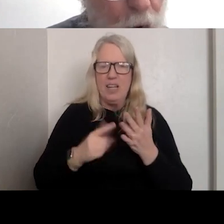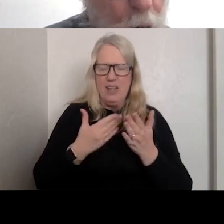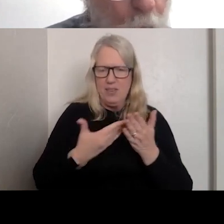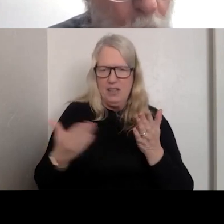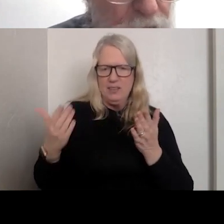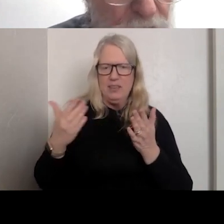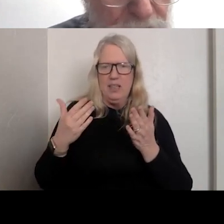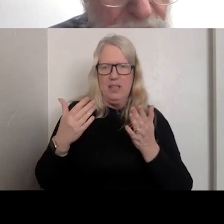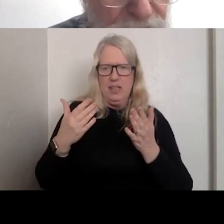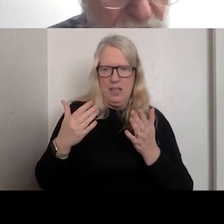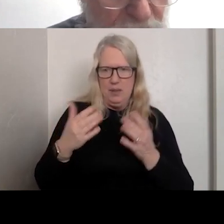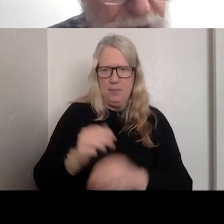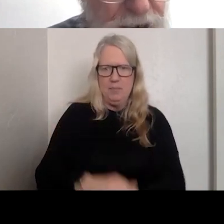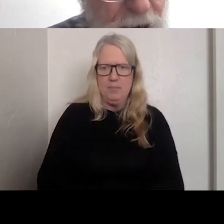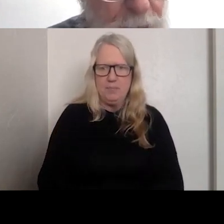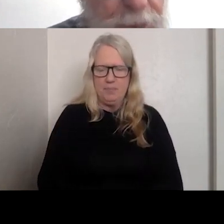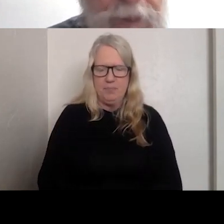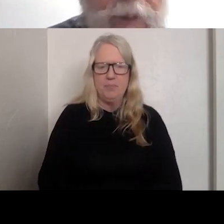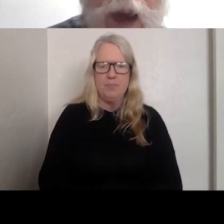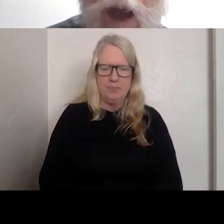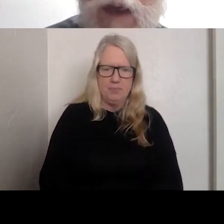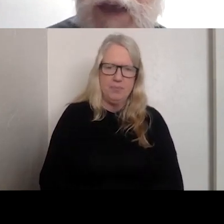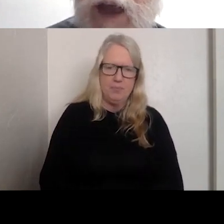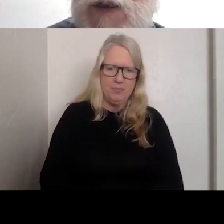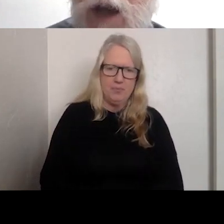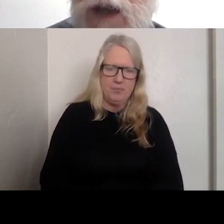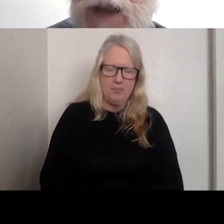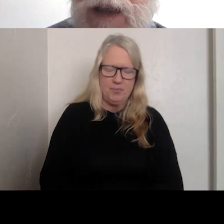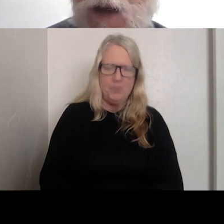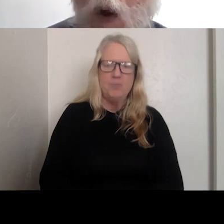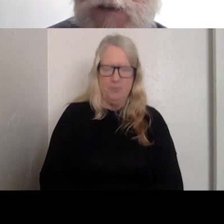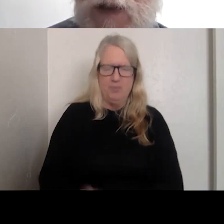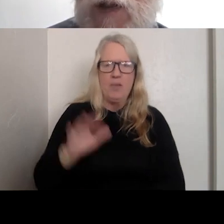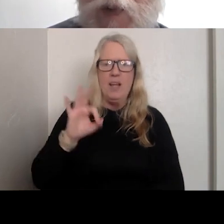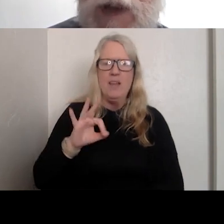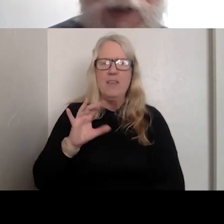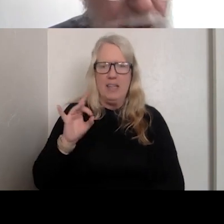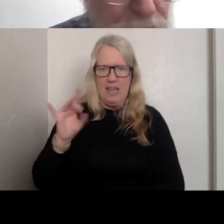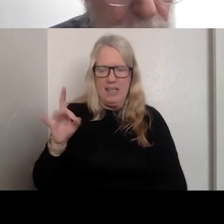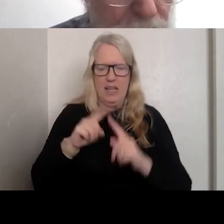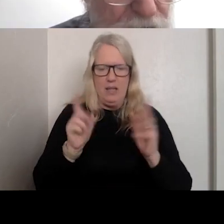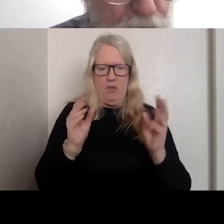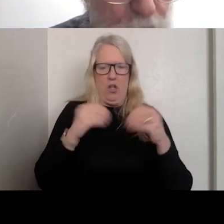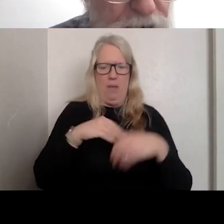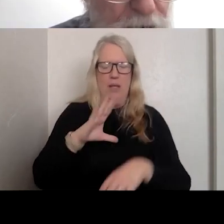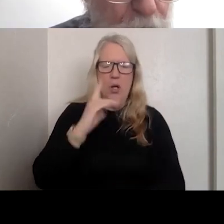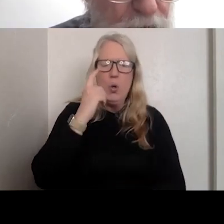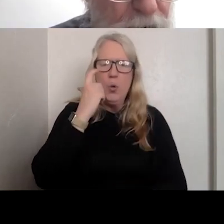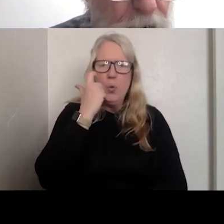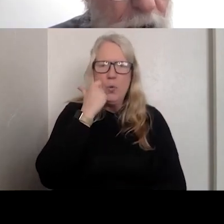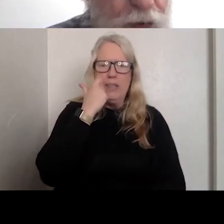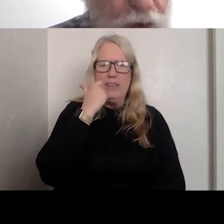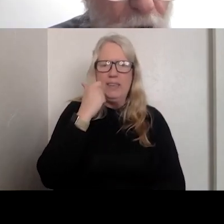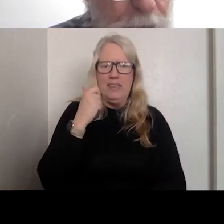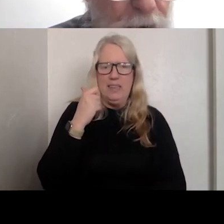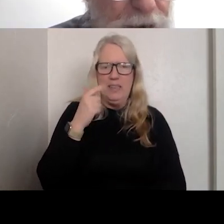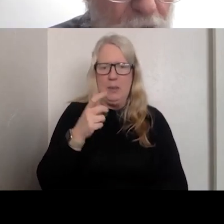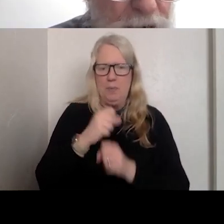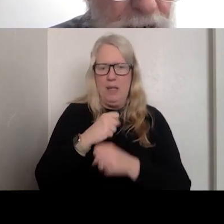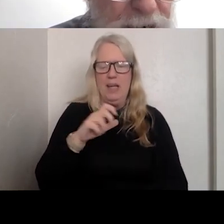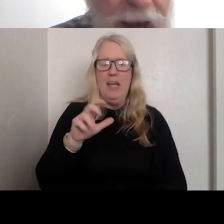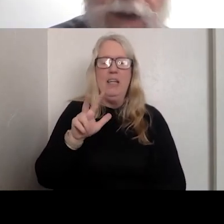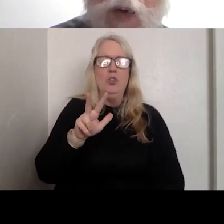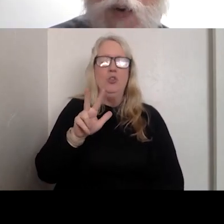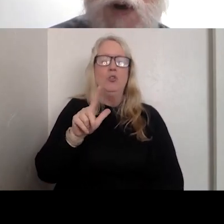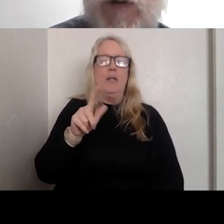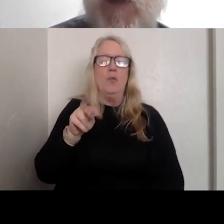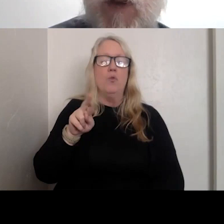ONE IS THAT THE 988 OFFICE MADE 23 TRIBAL 988 AWARDS.